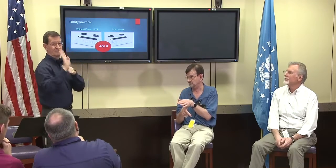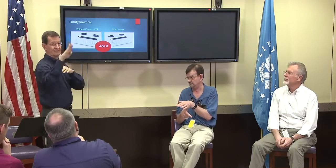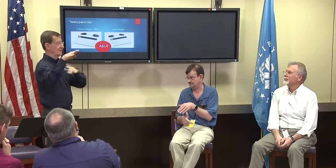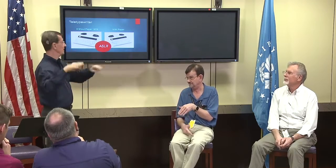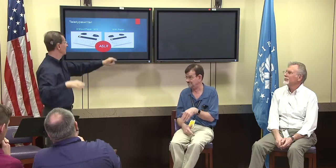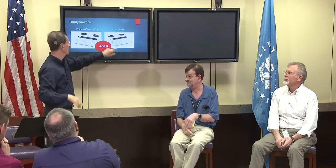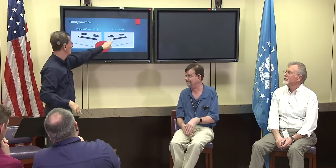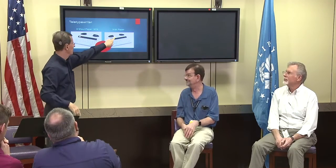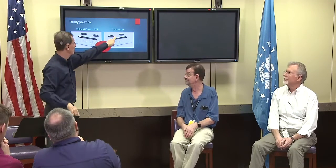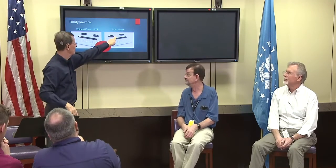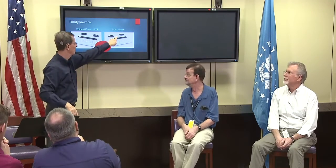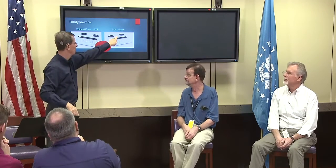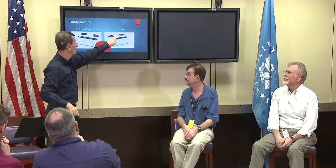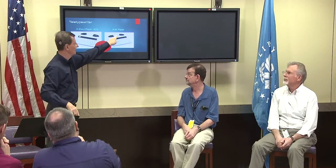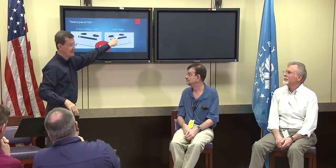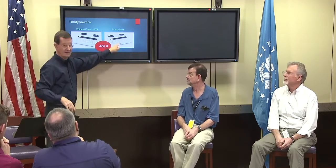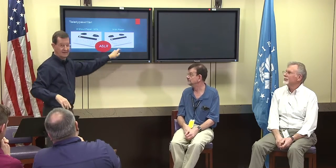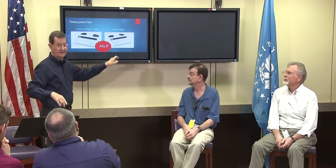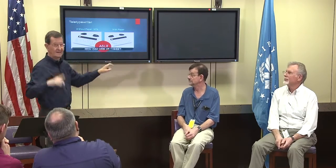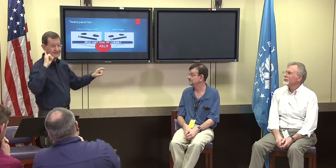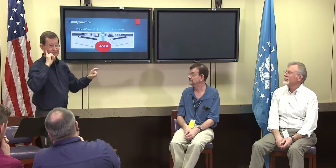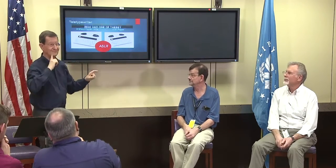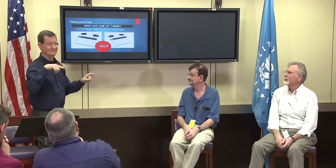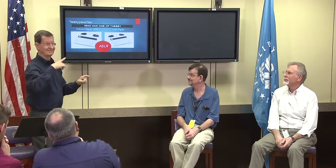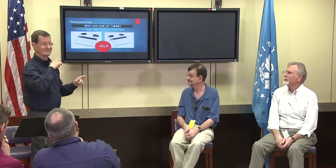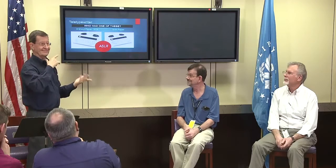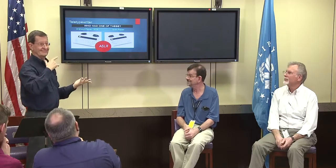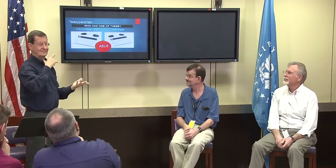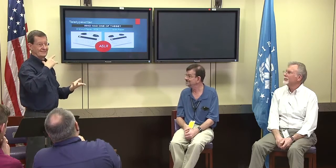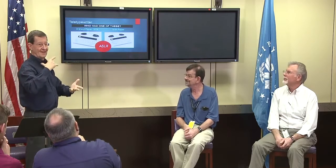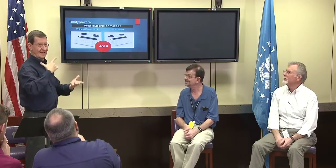And the second ones came out with paper and a lot